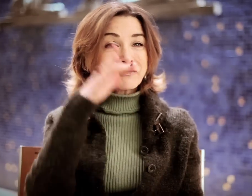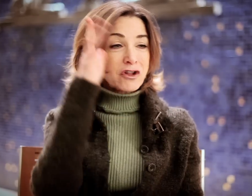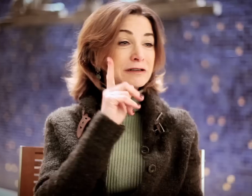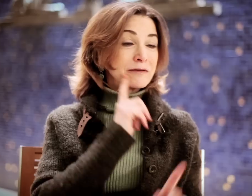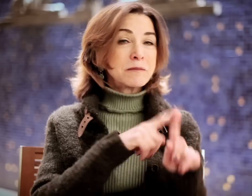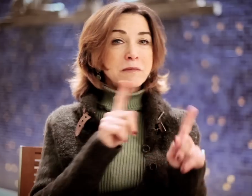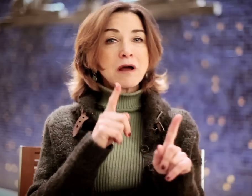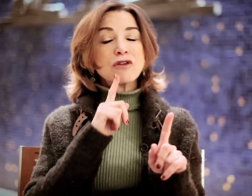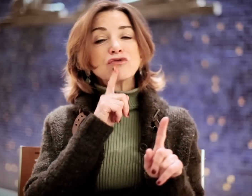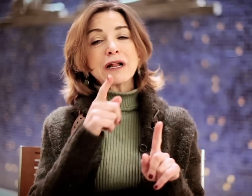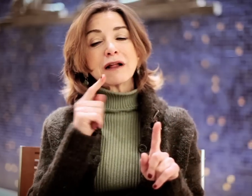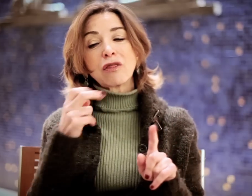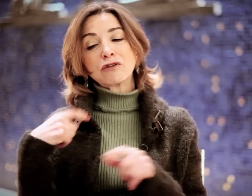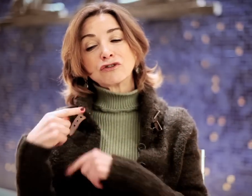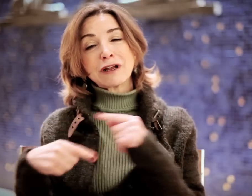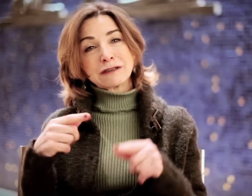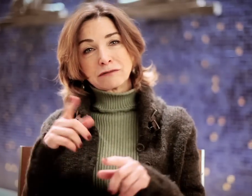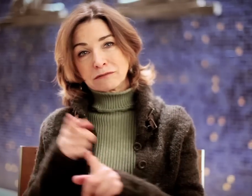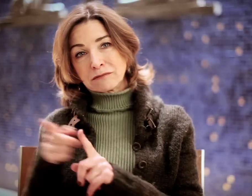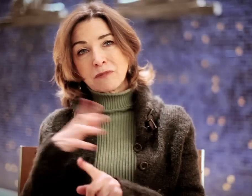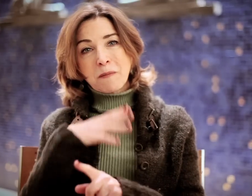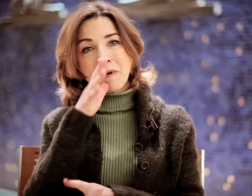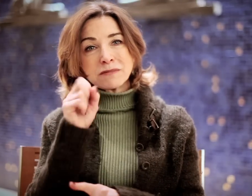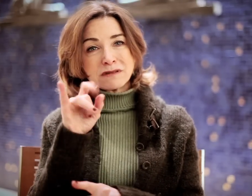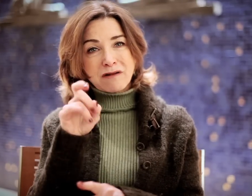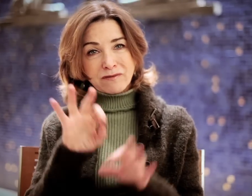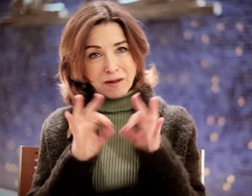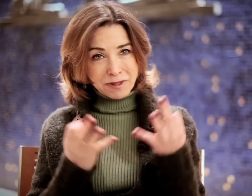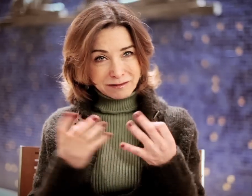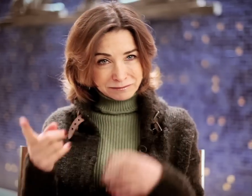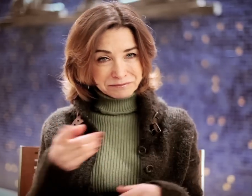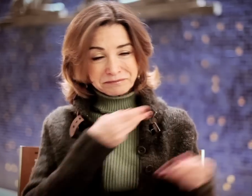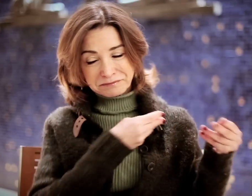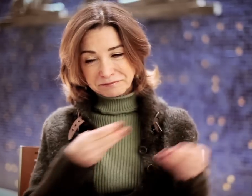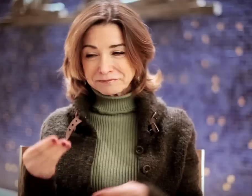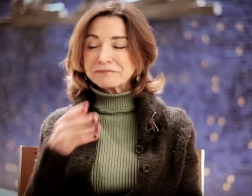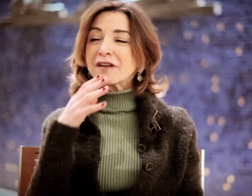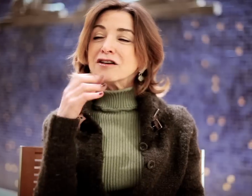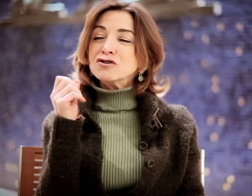My father is deaf; but the genes came from my mother's side of the family. It was passed down from them.